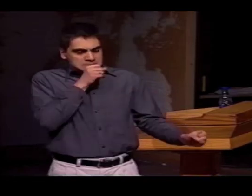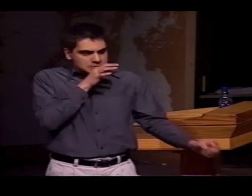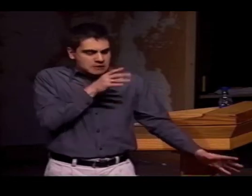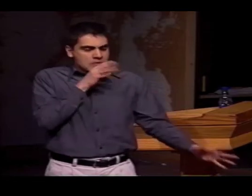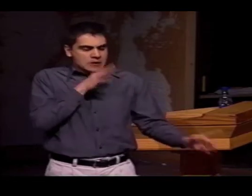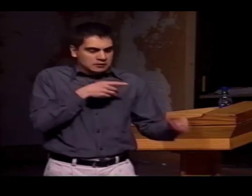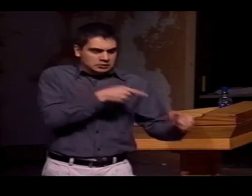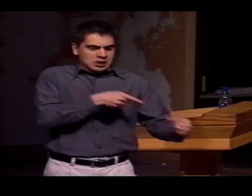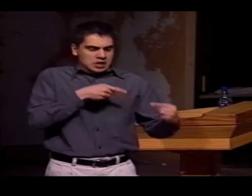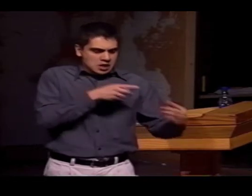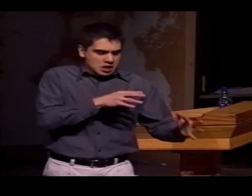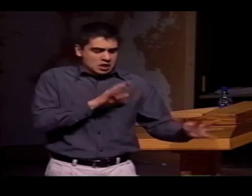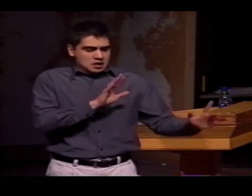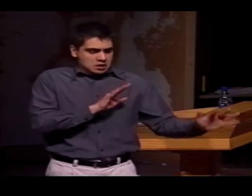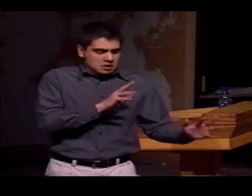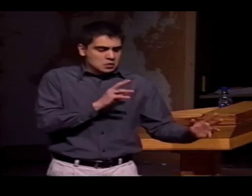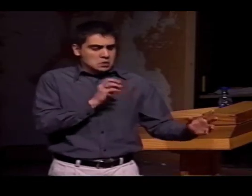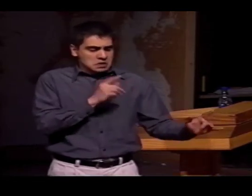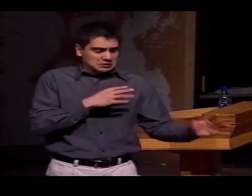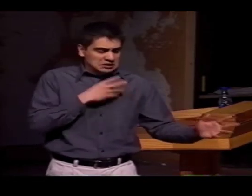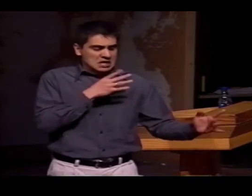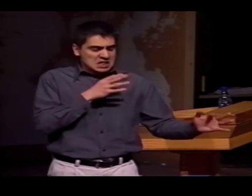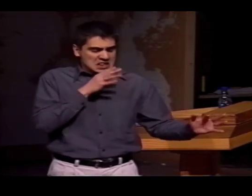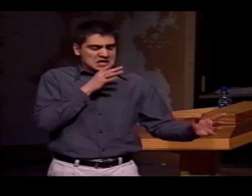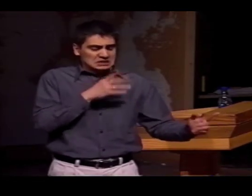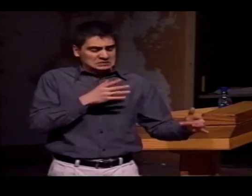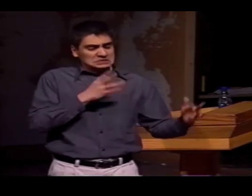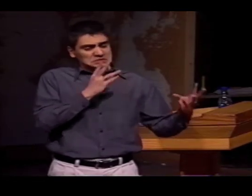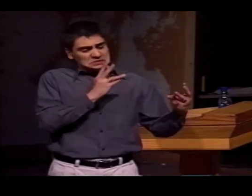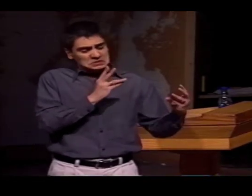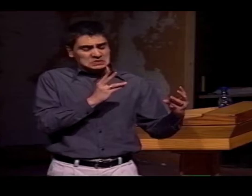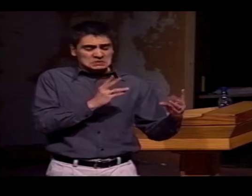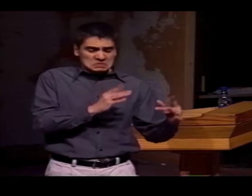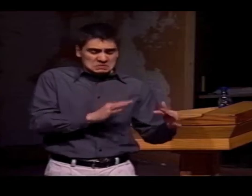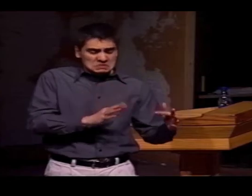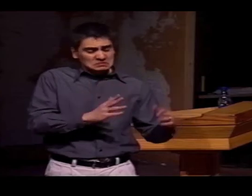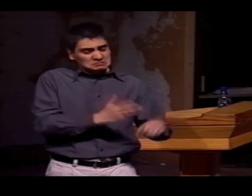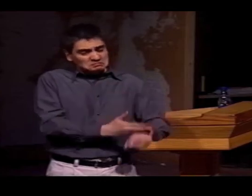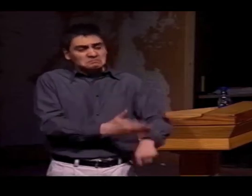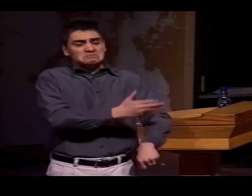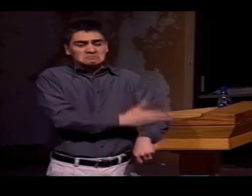SO THEY WOULD STRUGGLE TRYING TO LEARN THE FRENCH PRONUNCIATION OF WORDS,